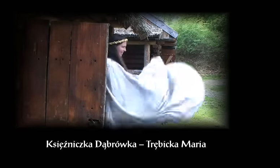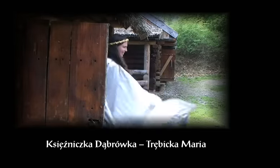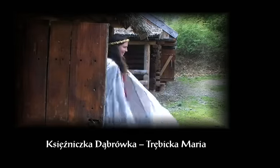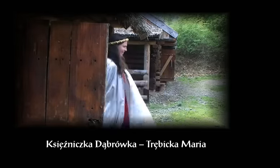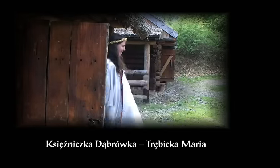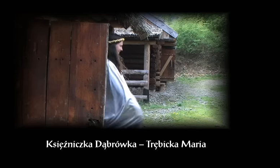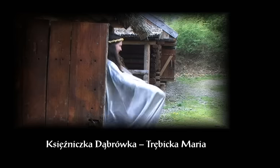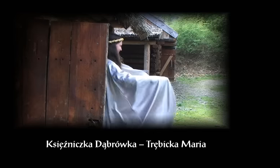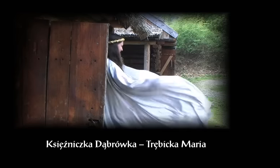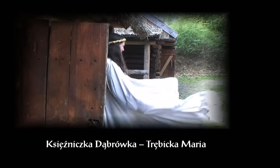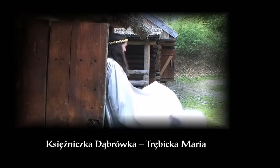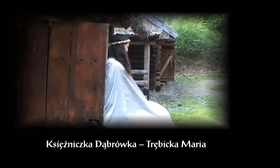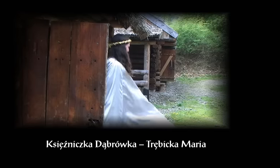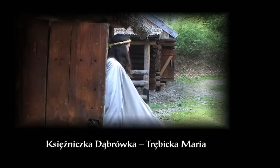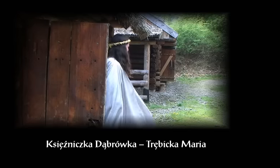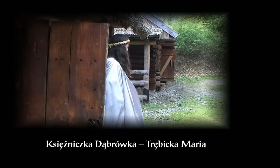Princess Dąbrówka